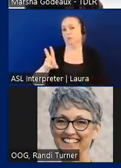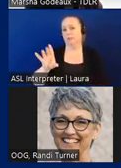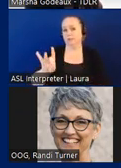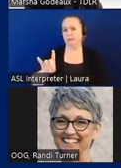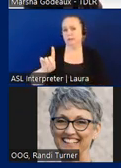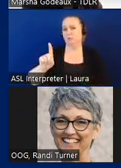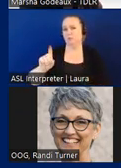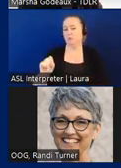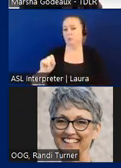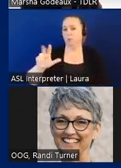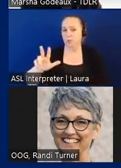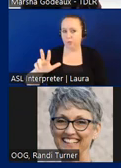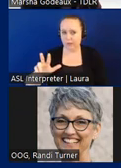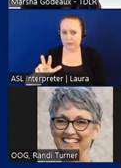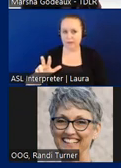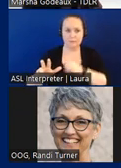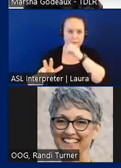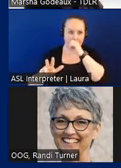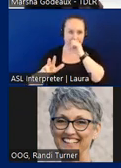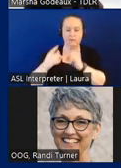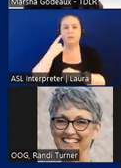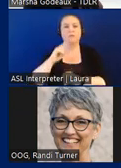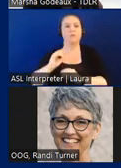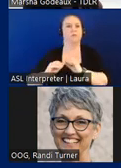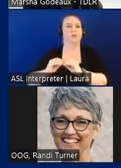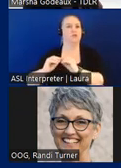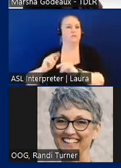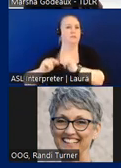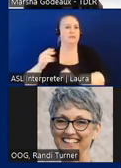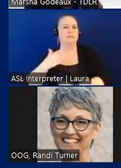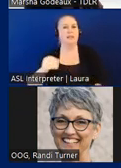for detention and correctional facilities and chapter 68 104 for accessible parking